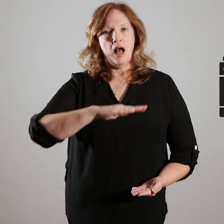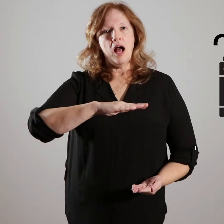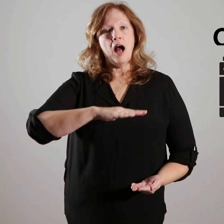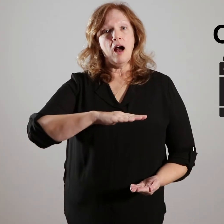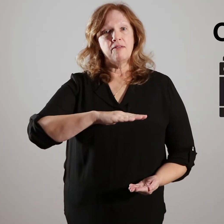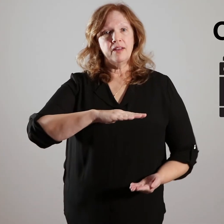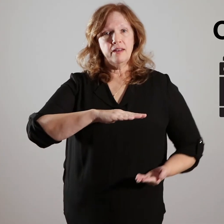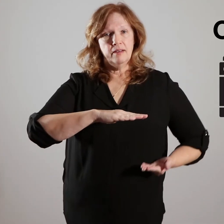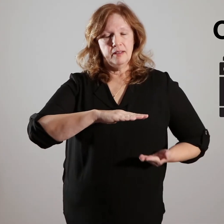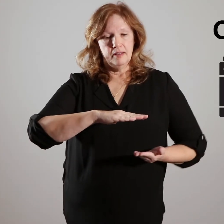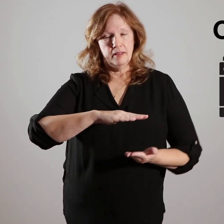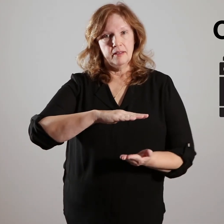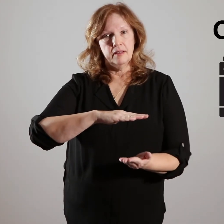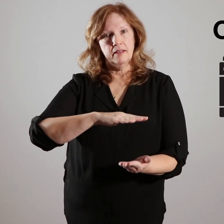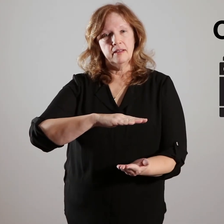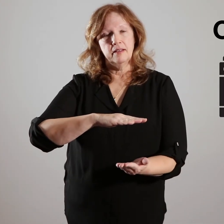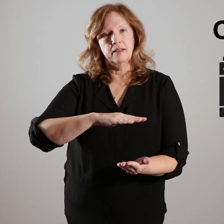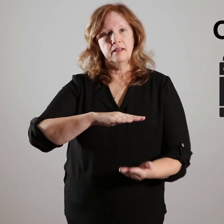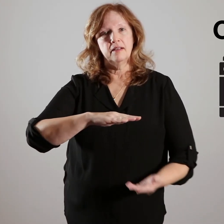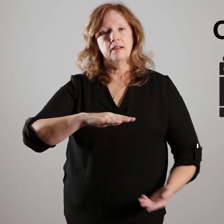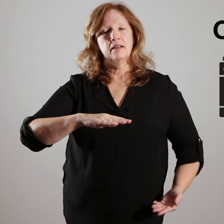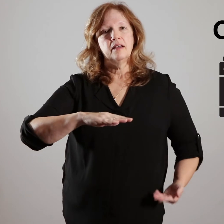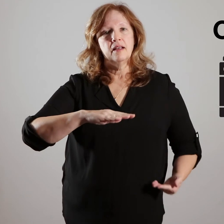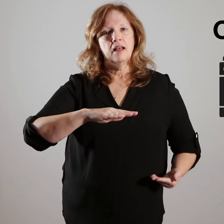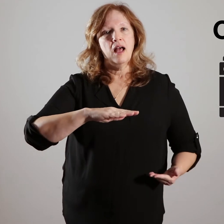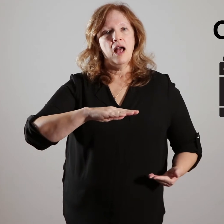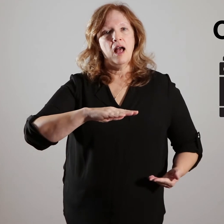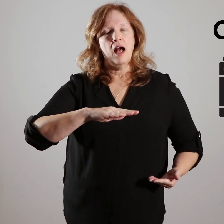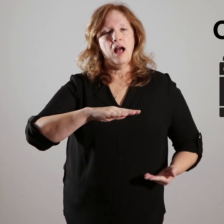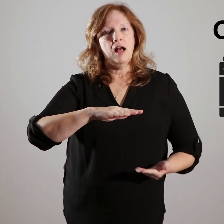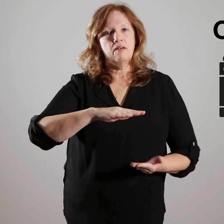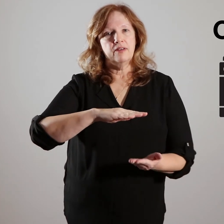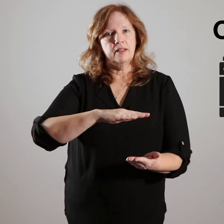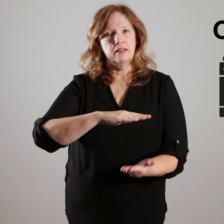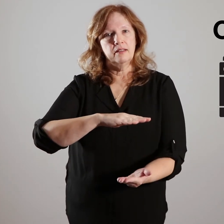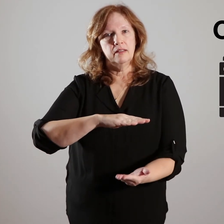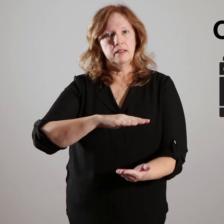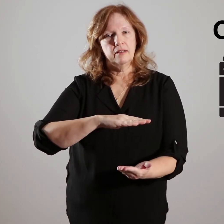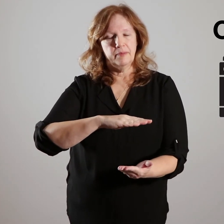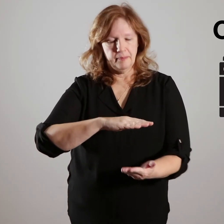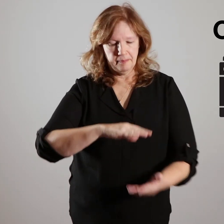[person signing oven] oven